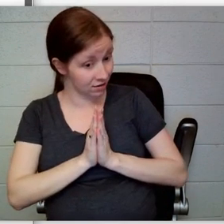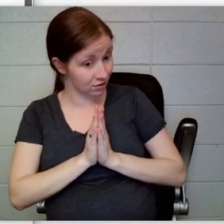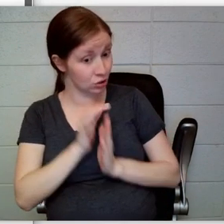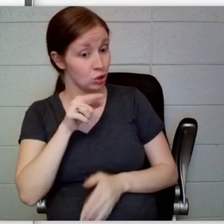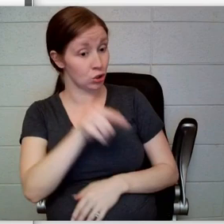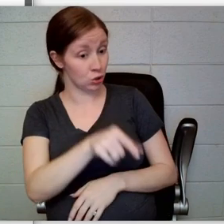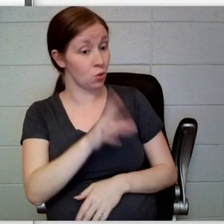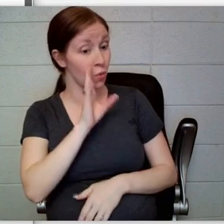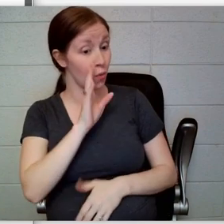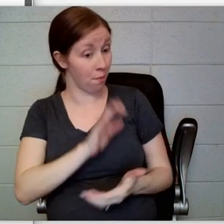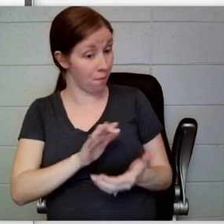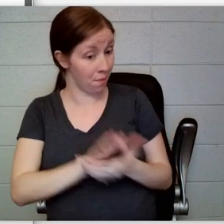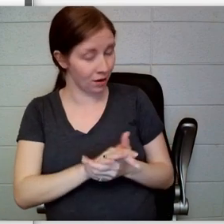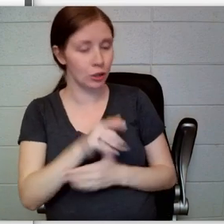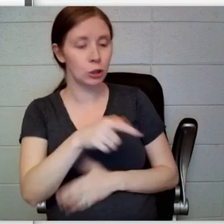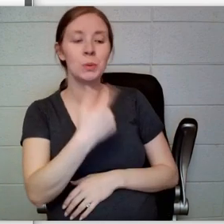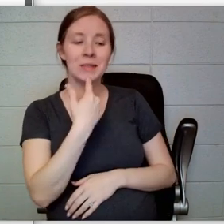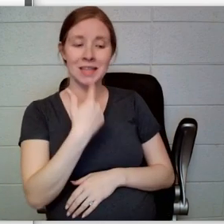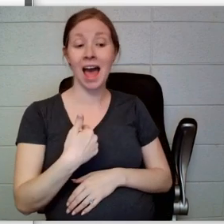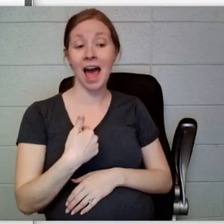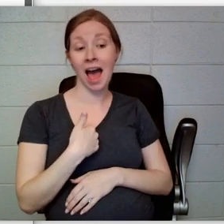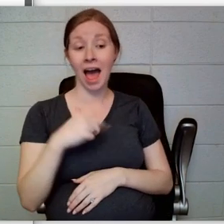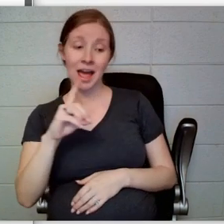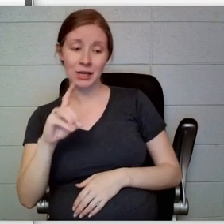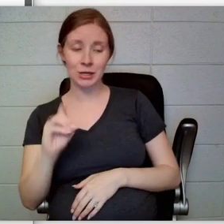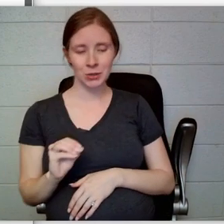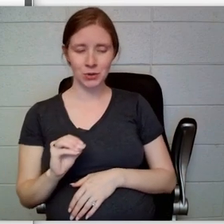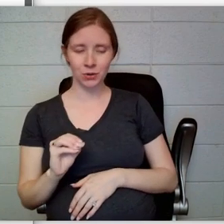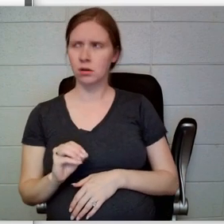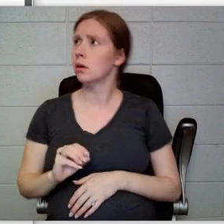me.” “Justice Strauss?” Violet